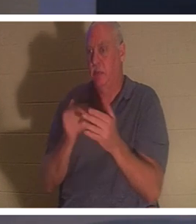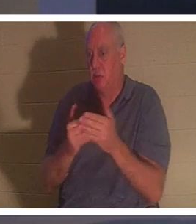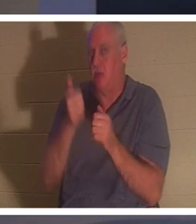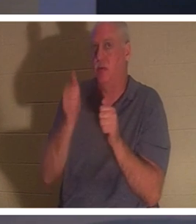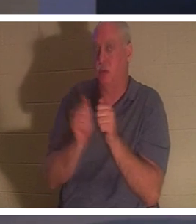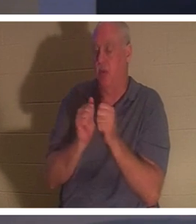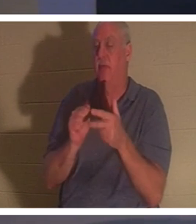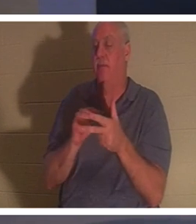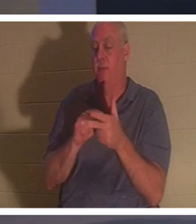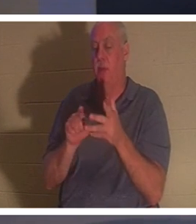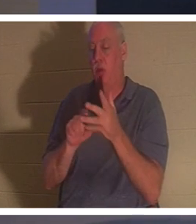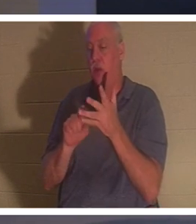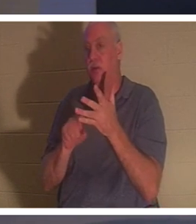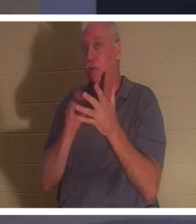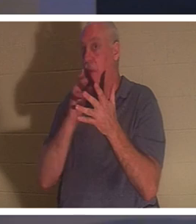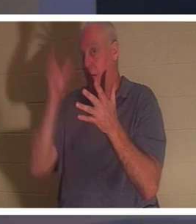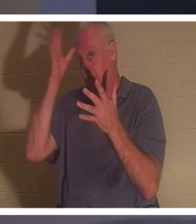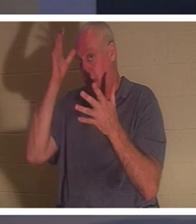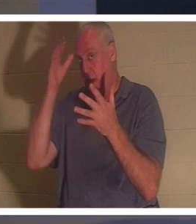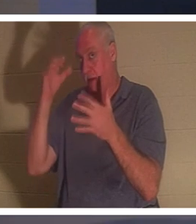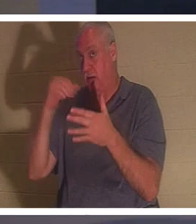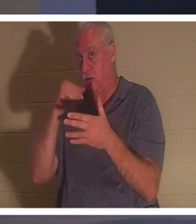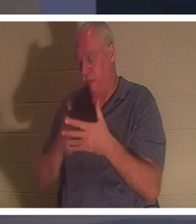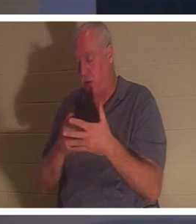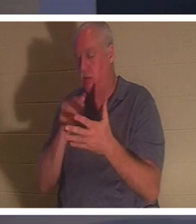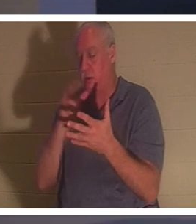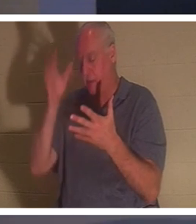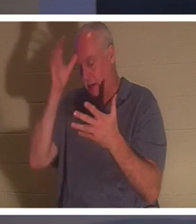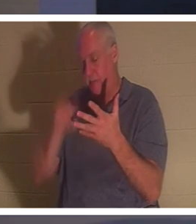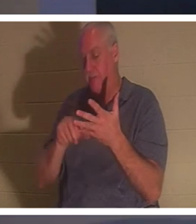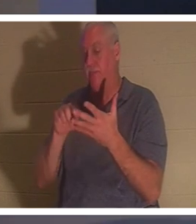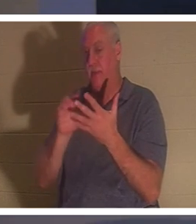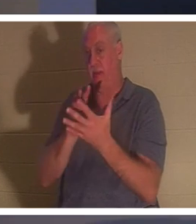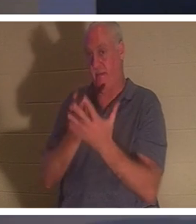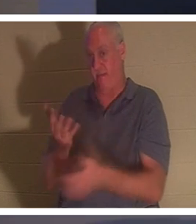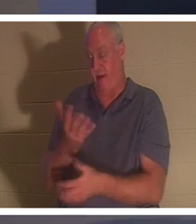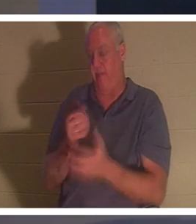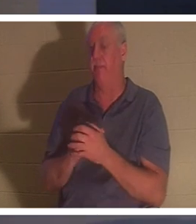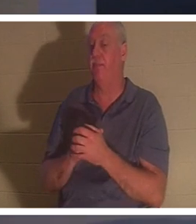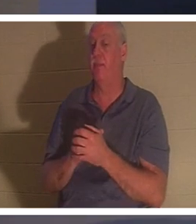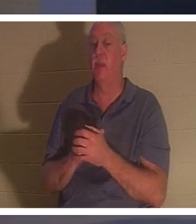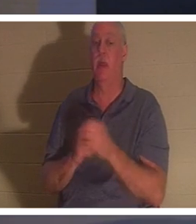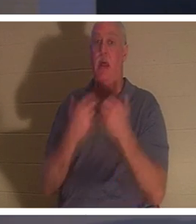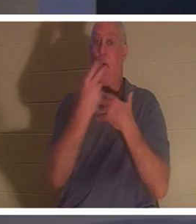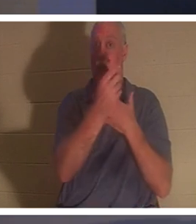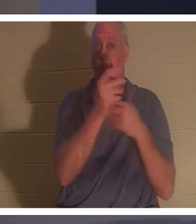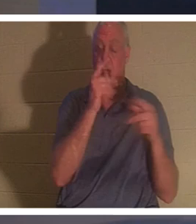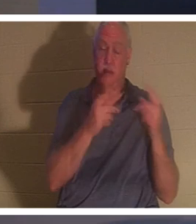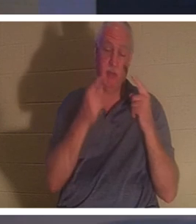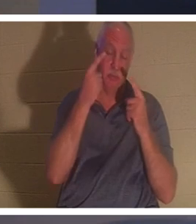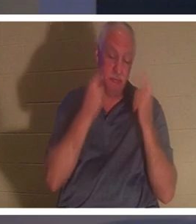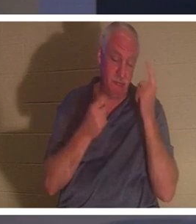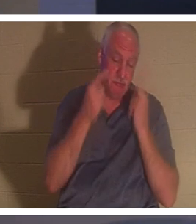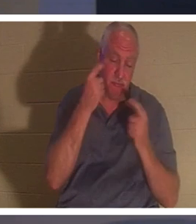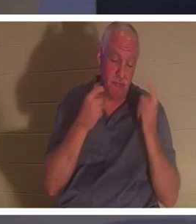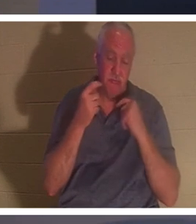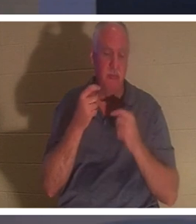mother. Meanwhile, all the people were wailing and mourning for her. 'Stop wailing' Jesus said,